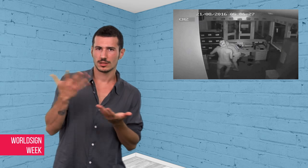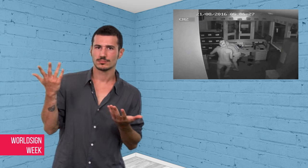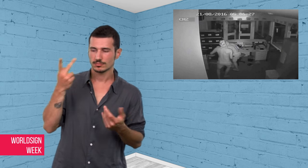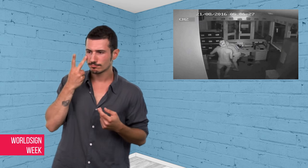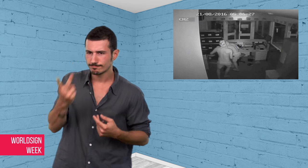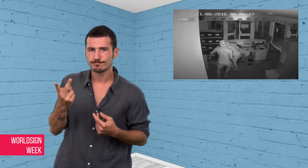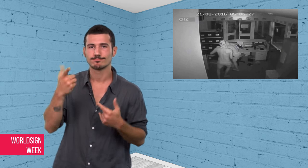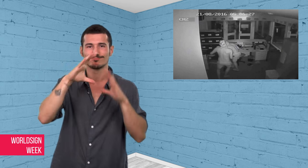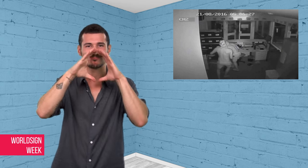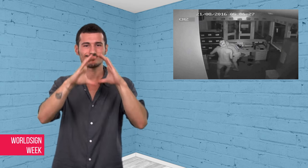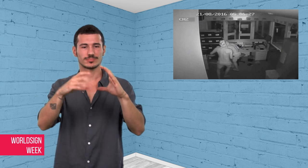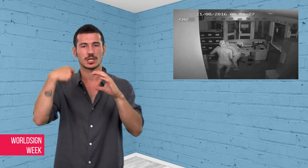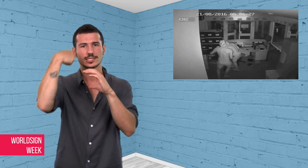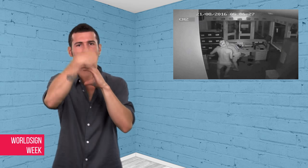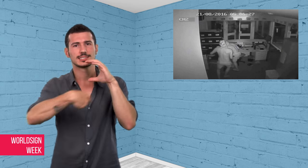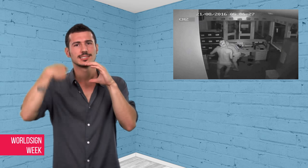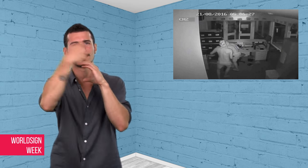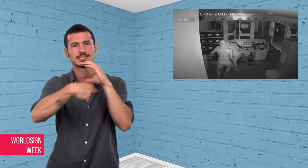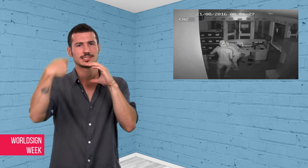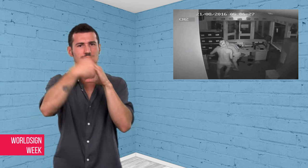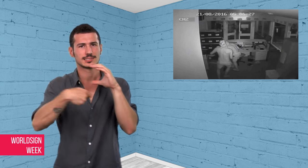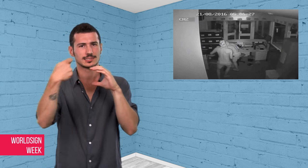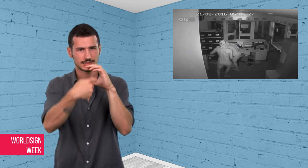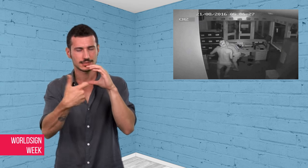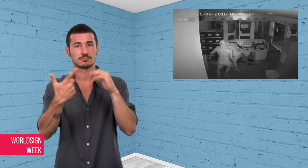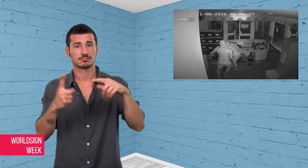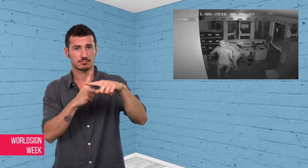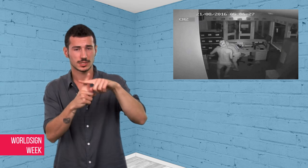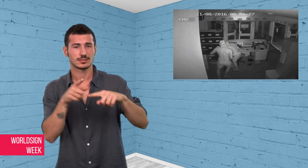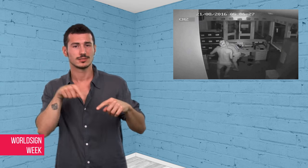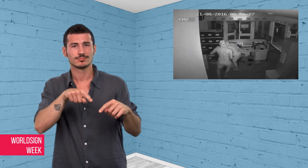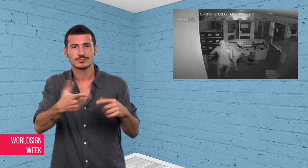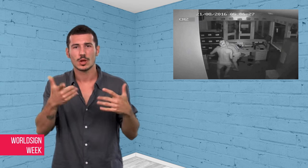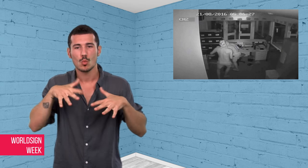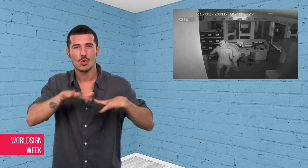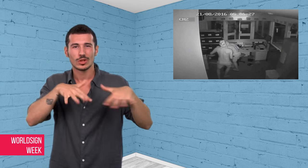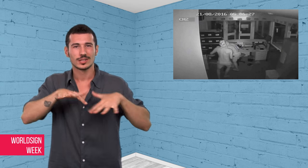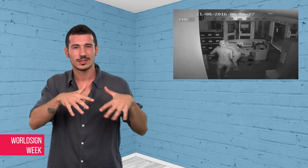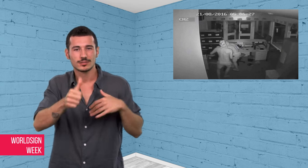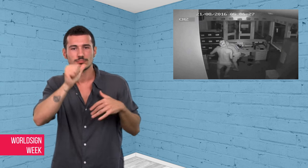health, had their mouths taped shut and haven’t